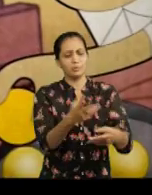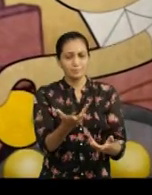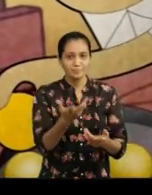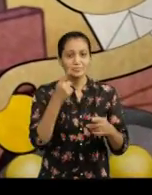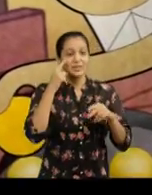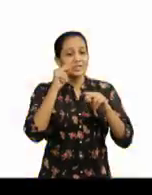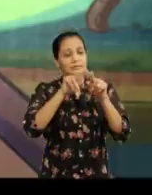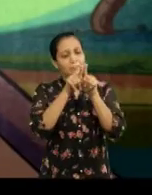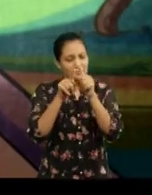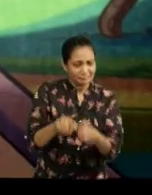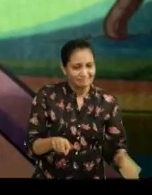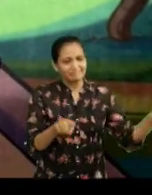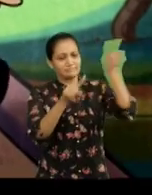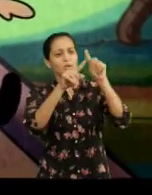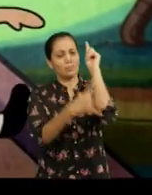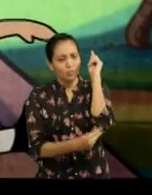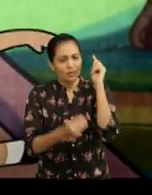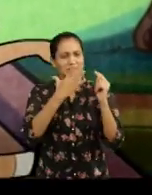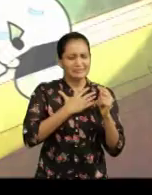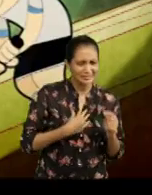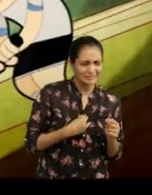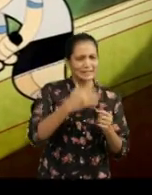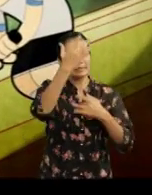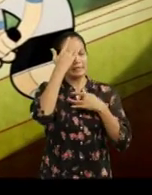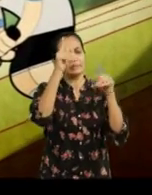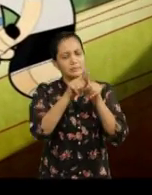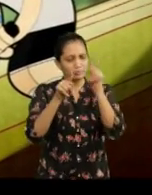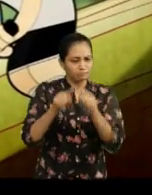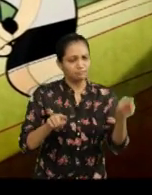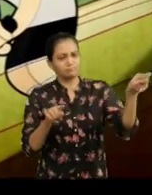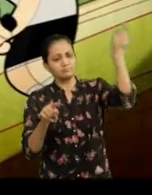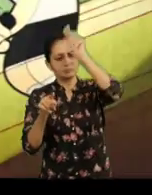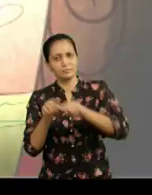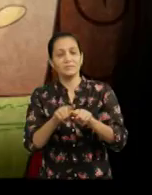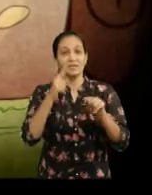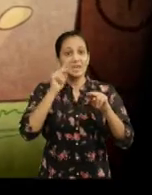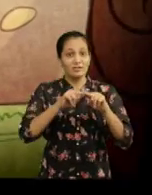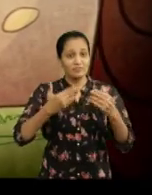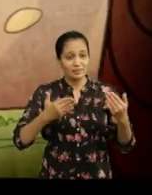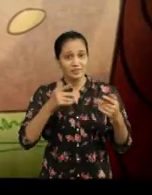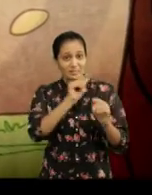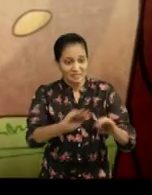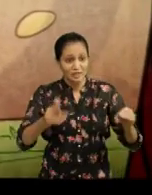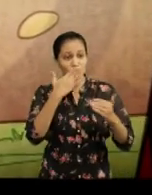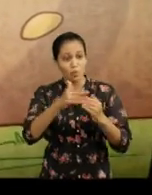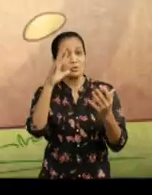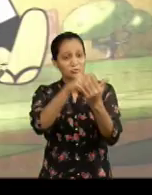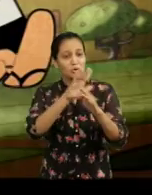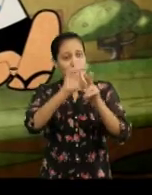This creates a viscous circle of poverty, unhappiness and illness. A healthy childhood helps you develop real skills.